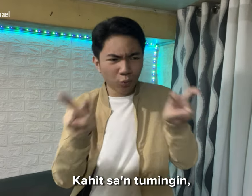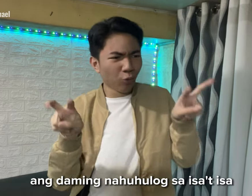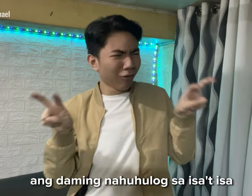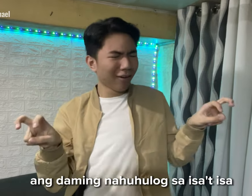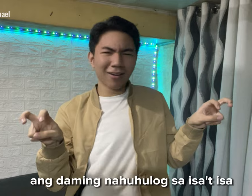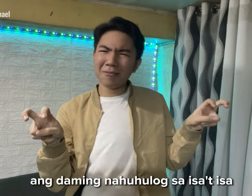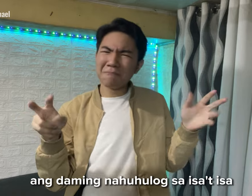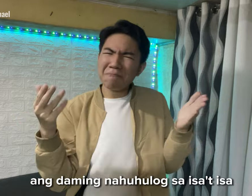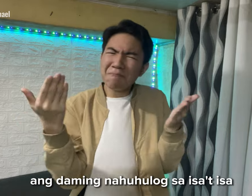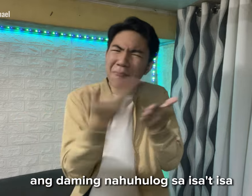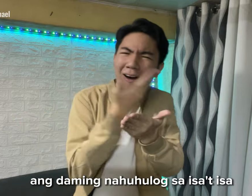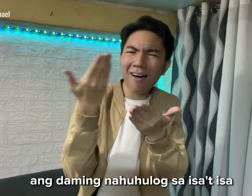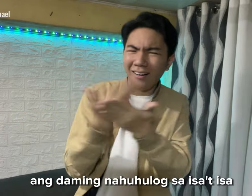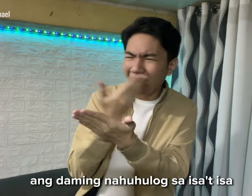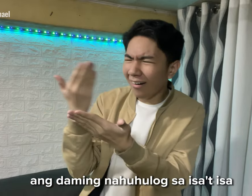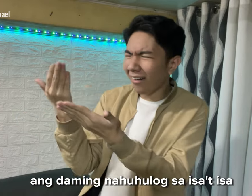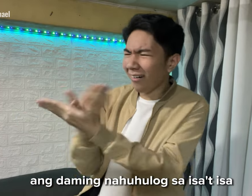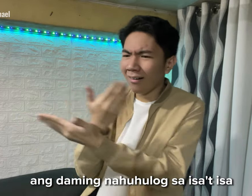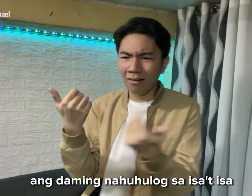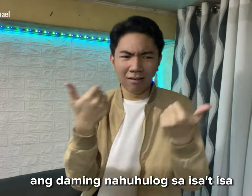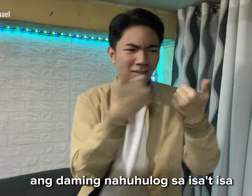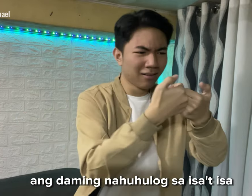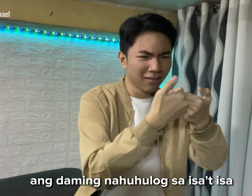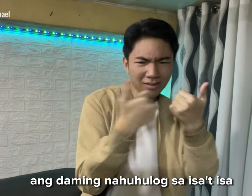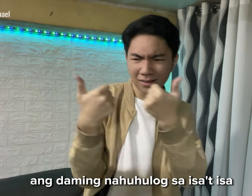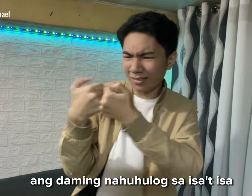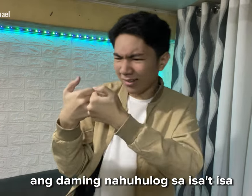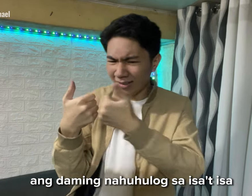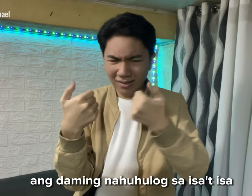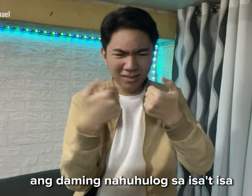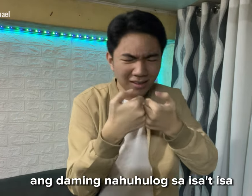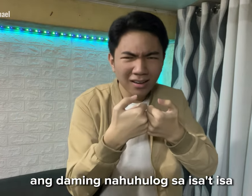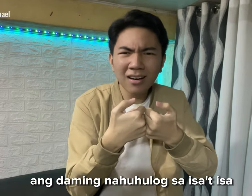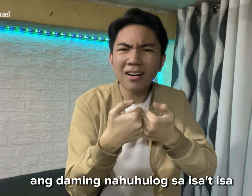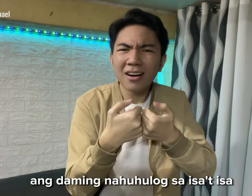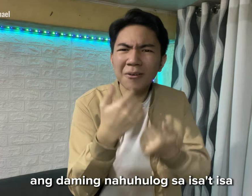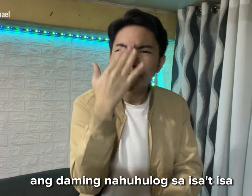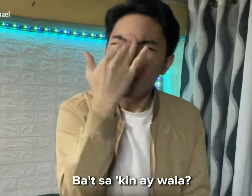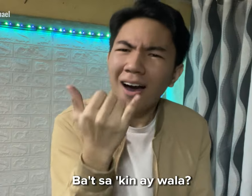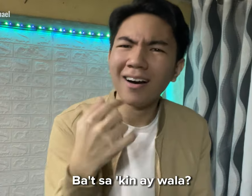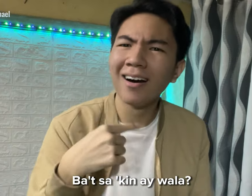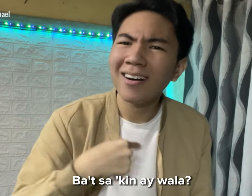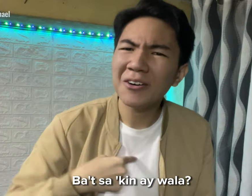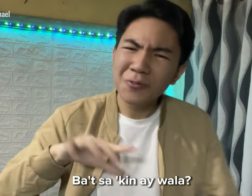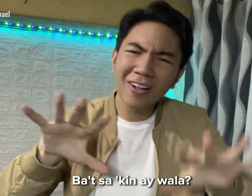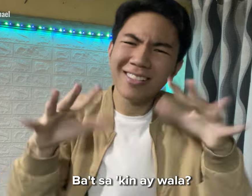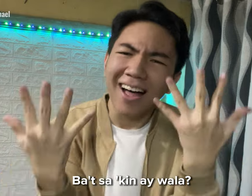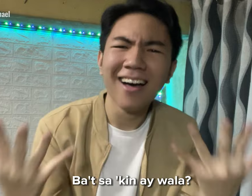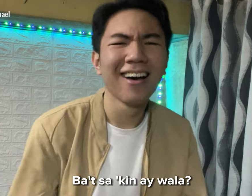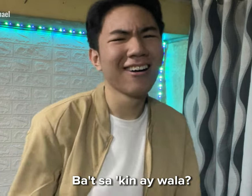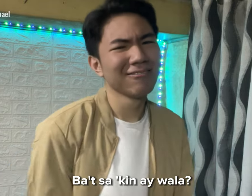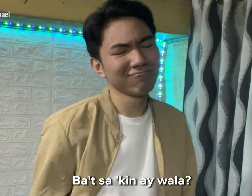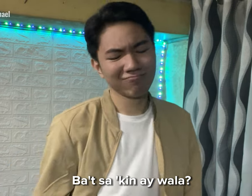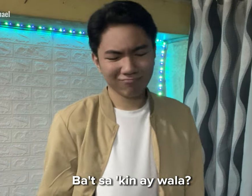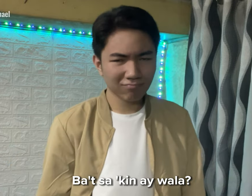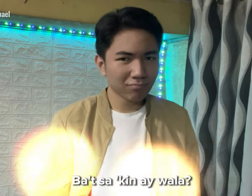everyone keeps on falling for each other Why not with me?